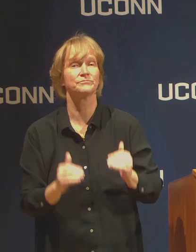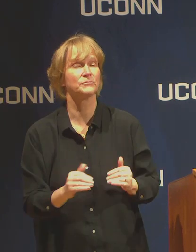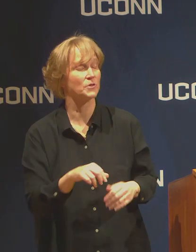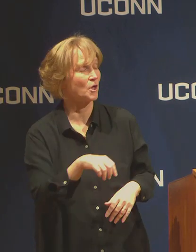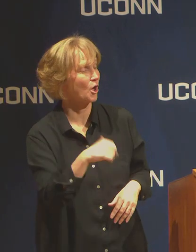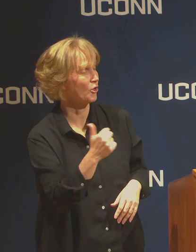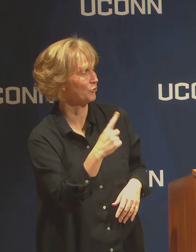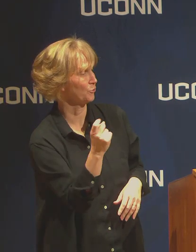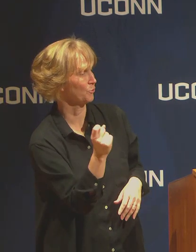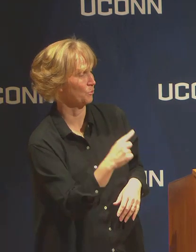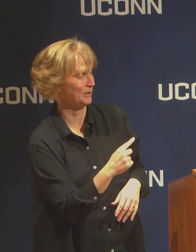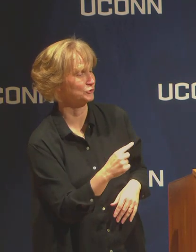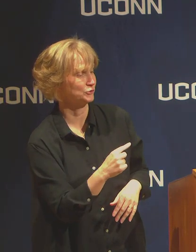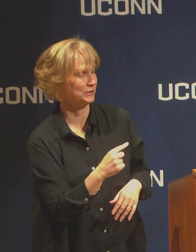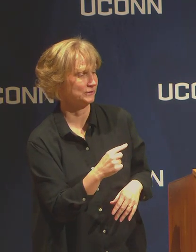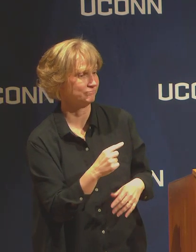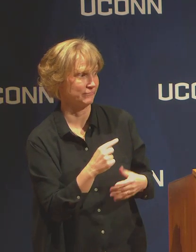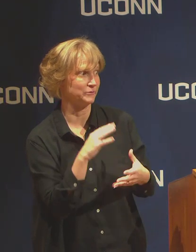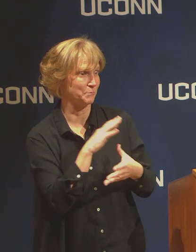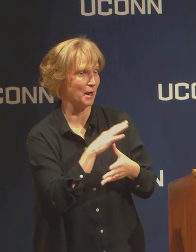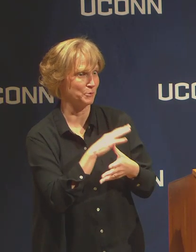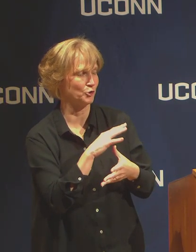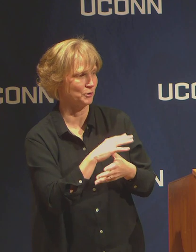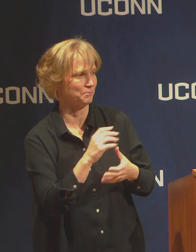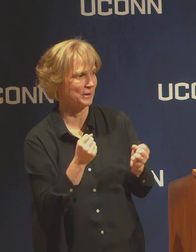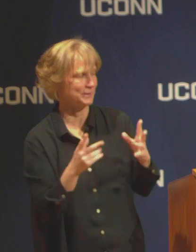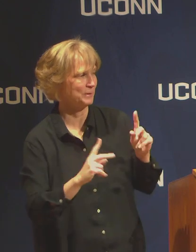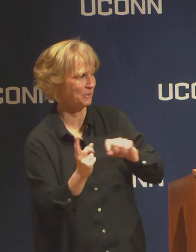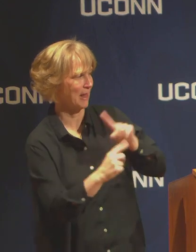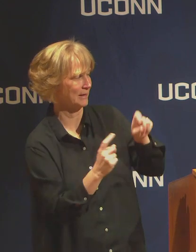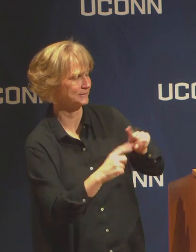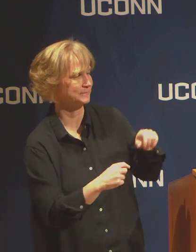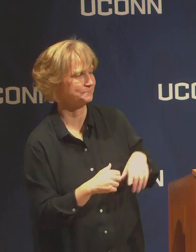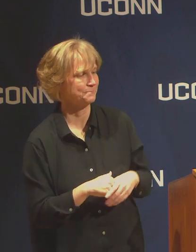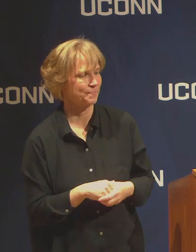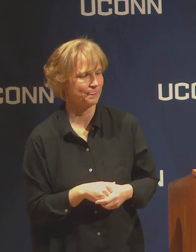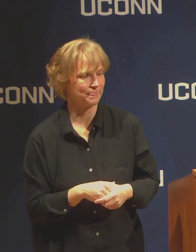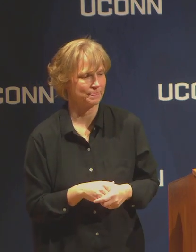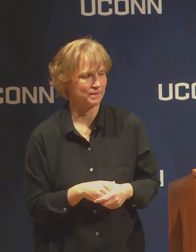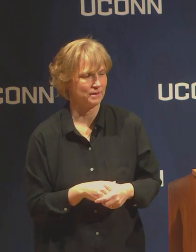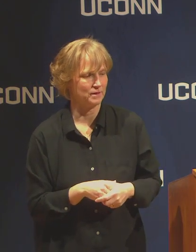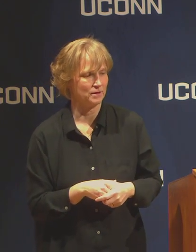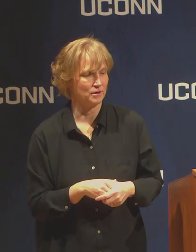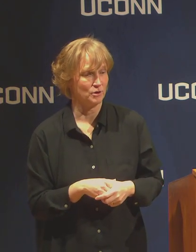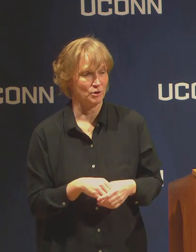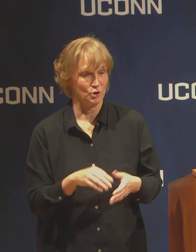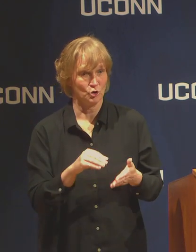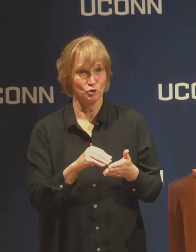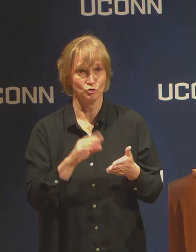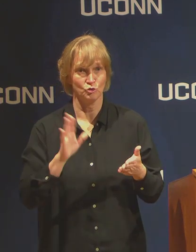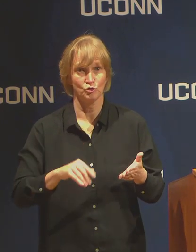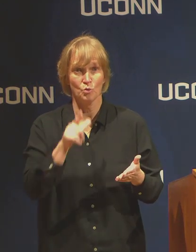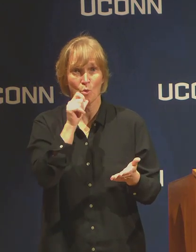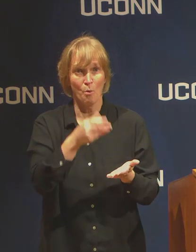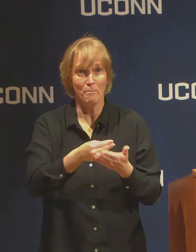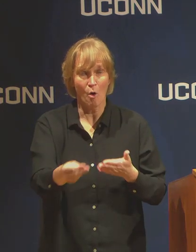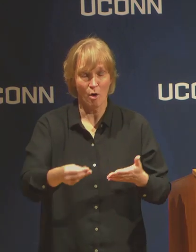in different forms during the broadcast, should students try to exchange graduation regalia or hold on to it?